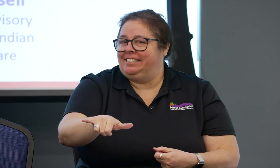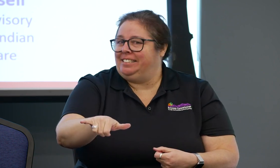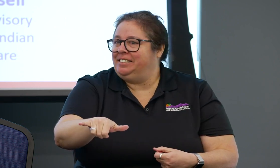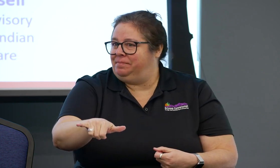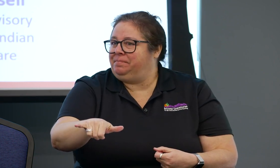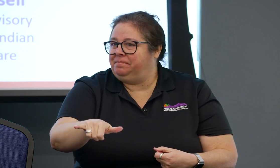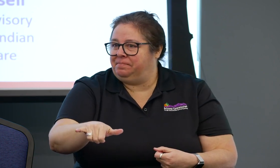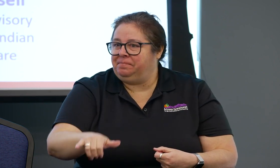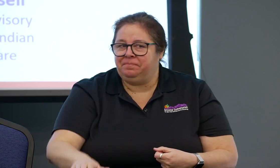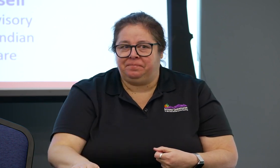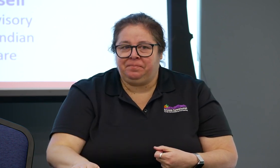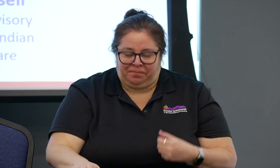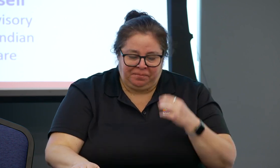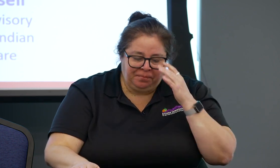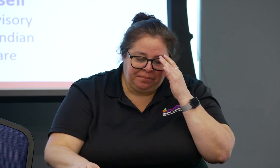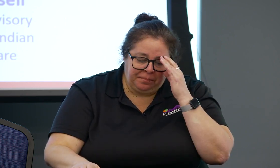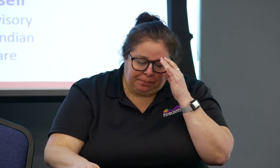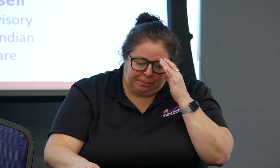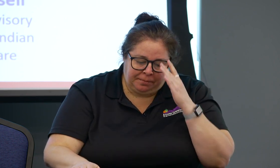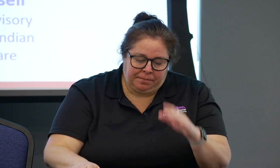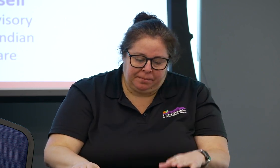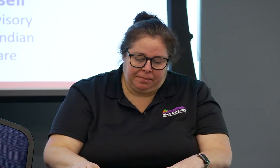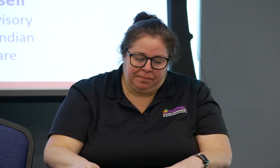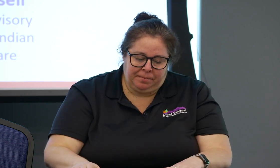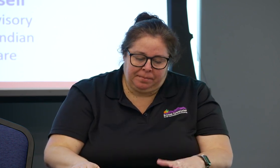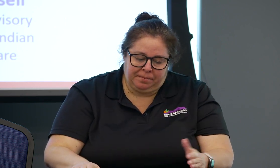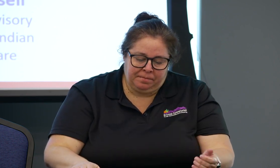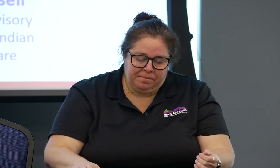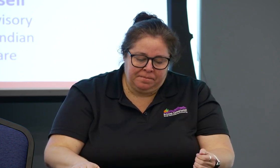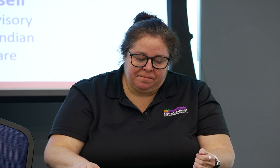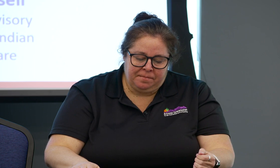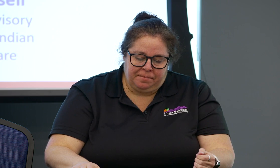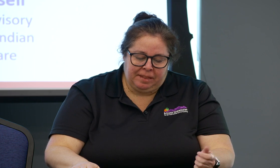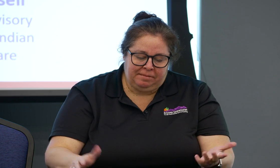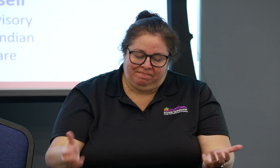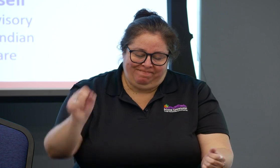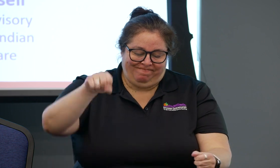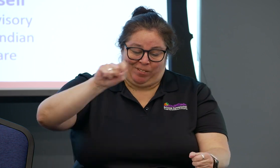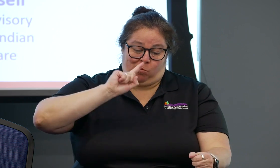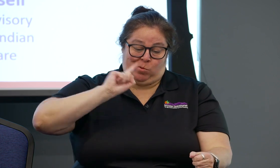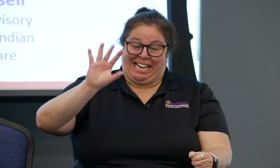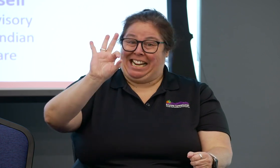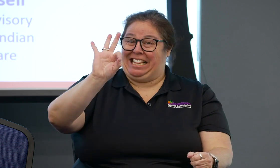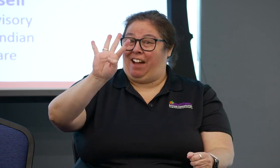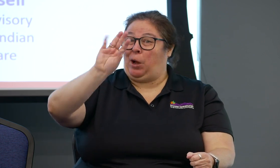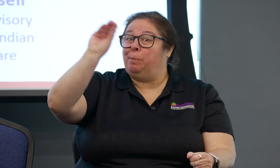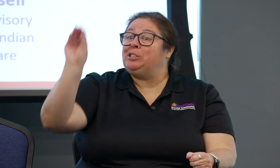and not being able to communicate with anybody, because the internet isn't strong enough